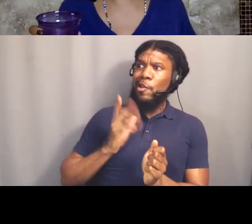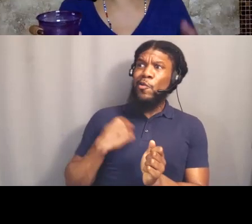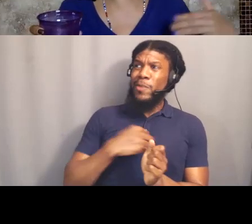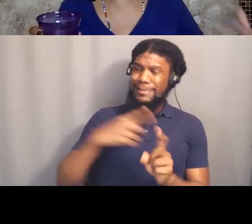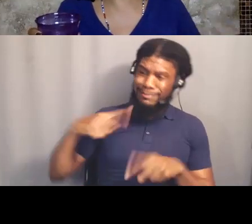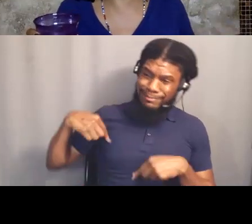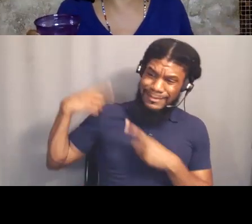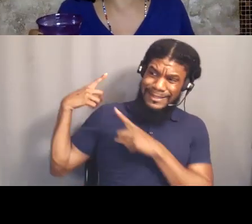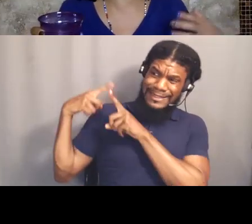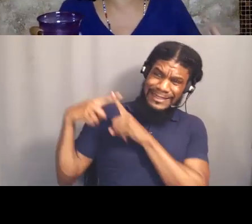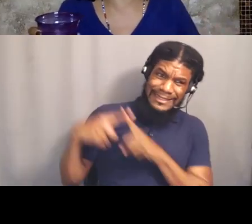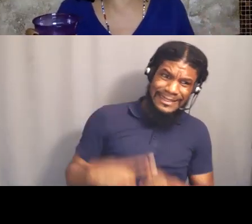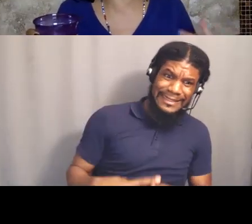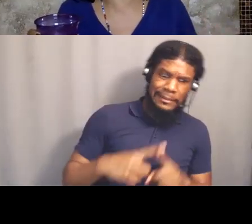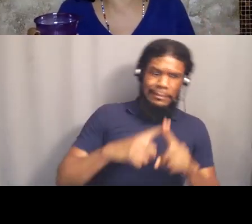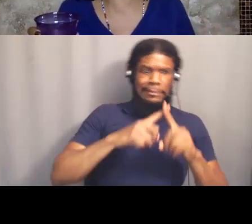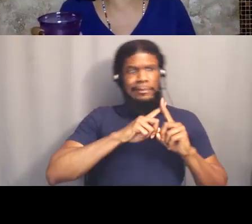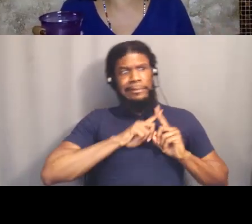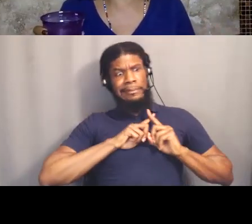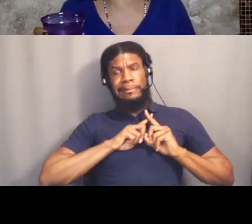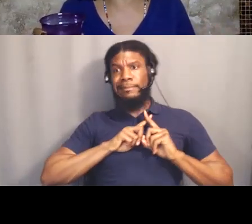And so these systems are meant to bring these outcomes.